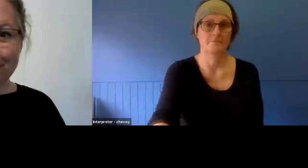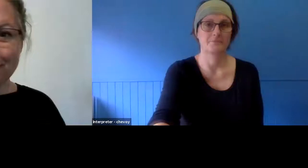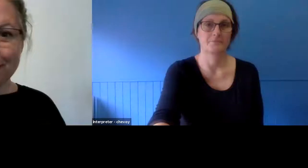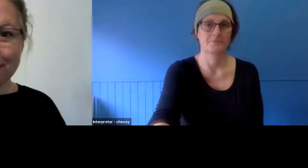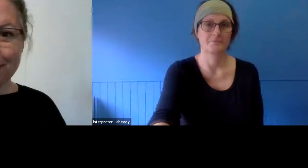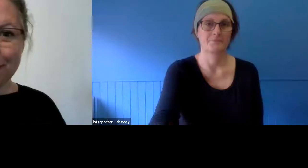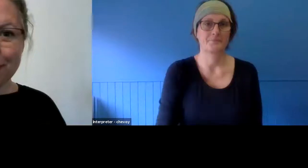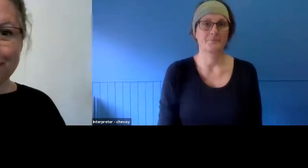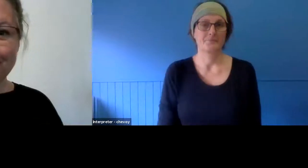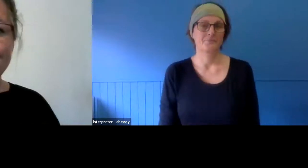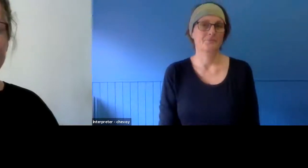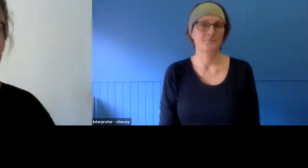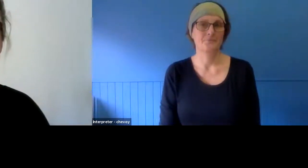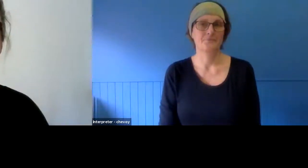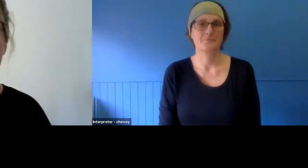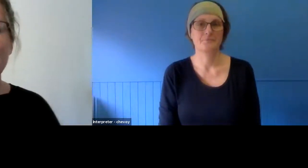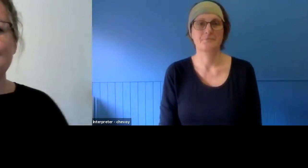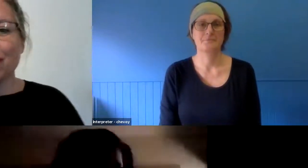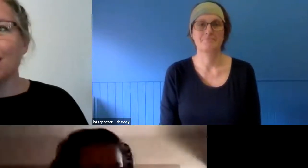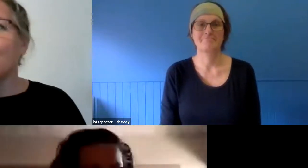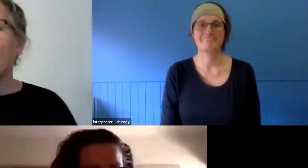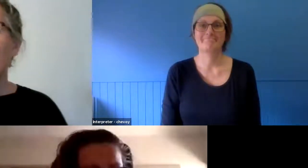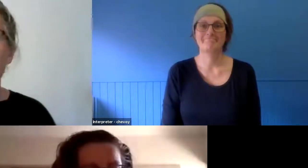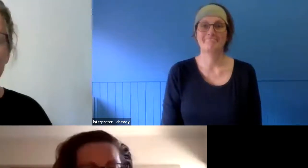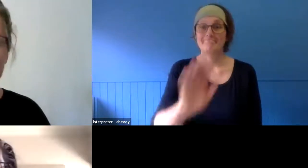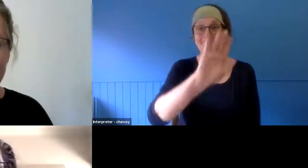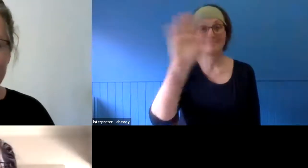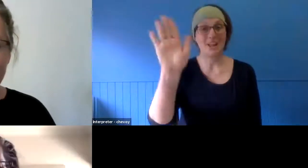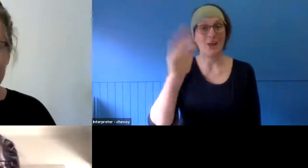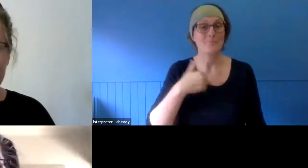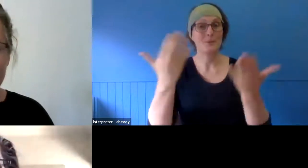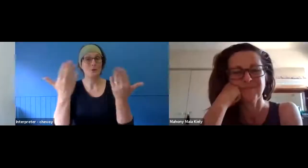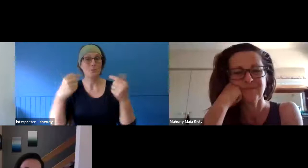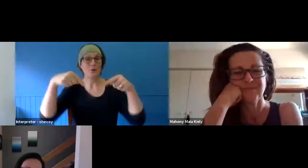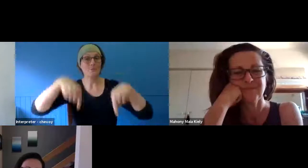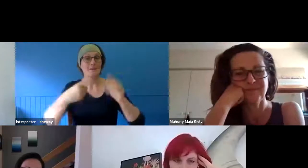Hello. Welcome to Regional Arts Australia's Artlands Conversation Series,